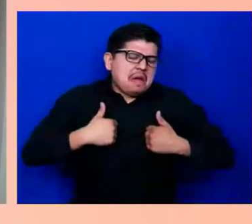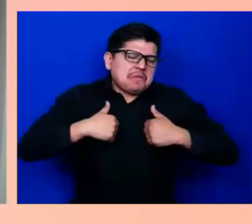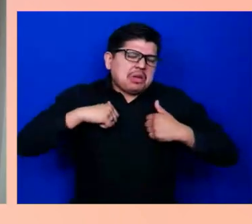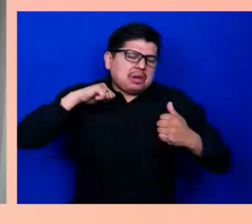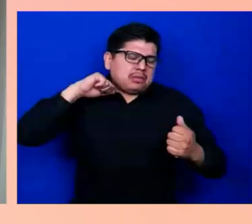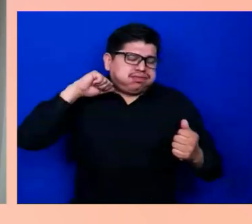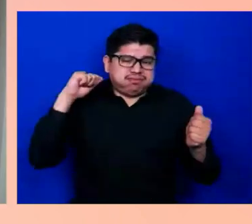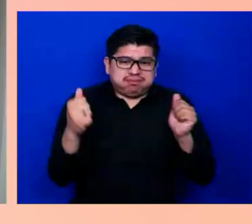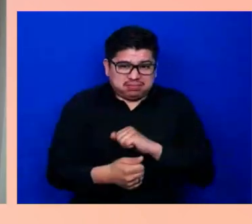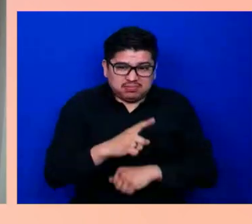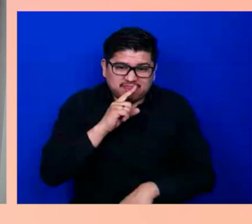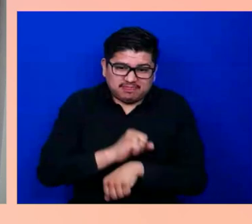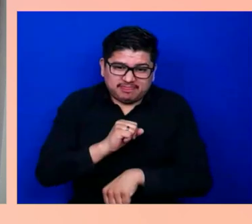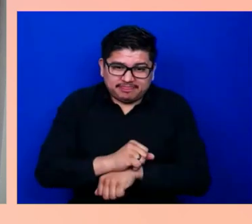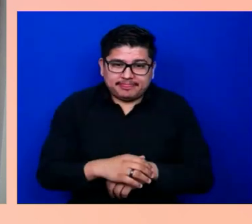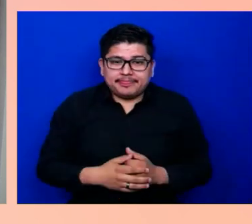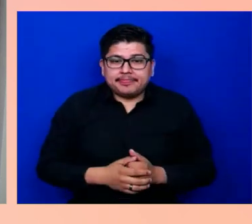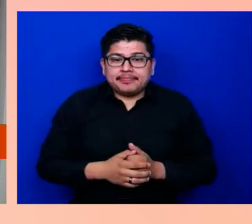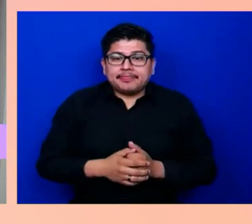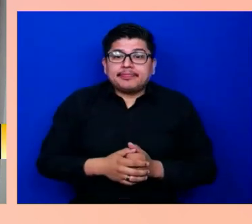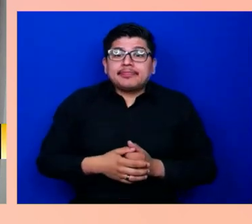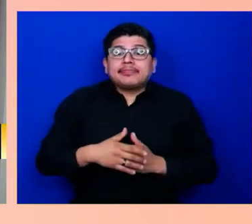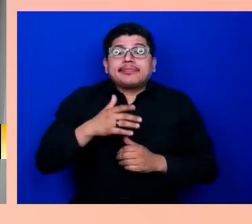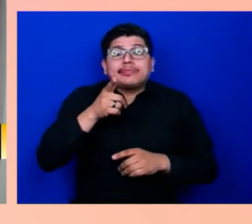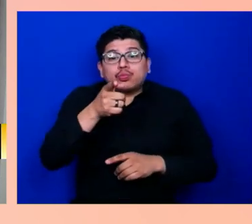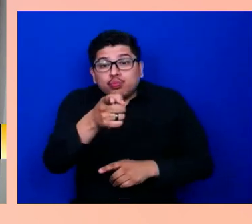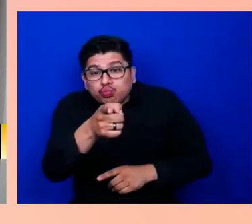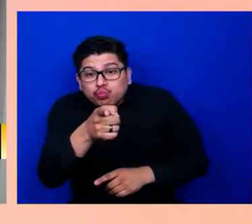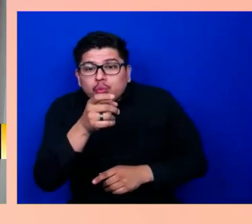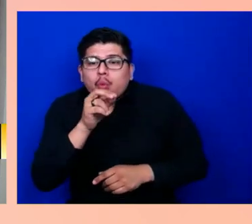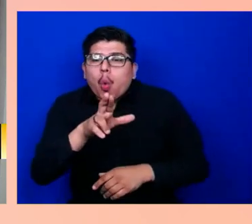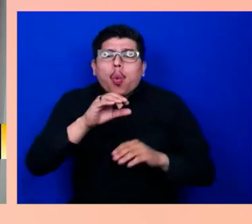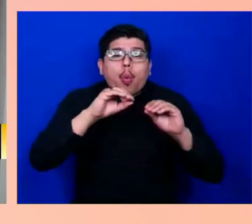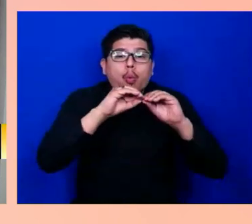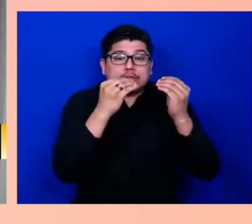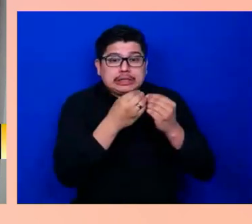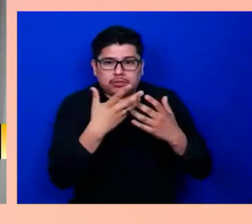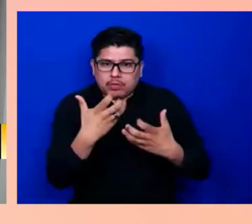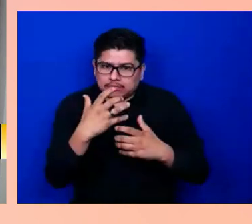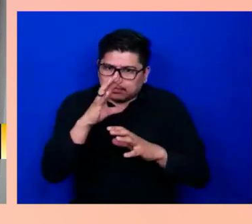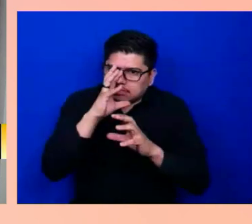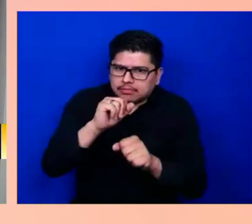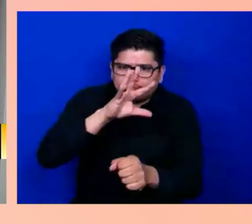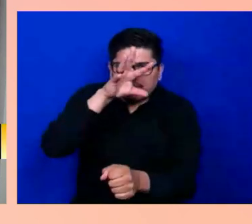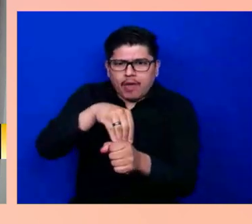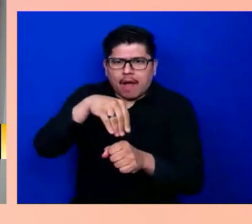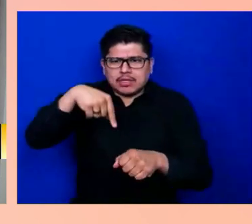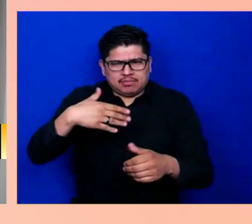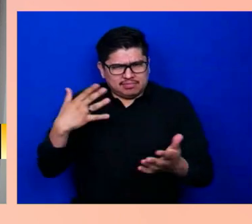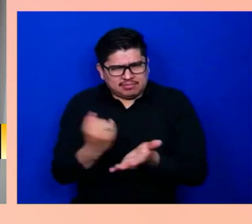interested in getting involved, please sign up. We have begun recruiting participants from the Parkinson's community.